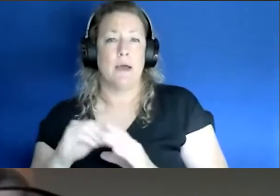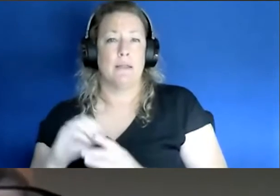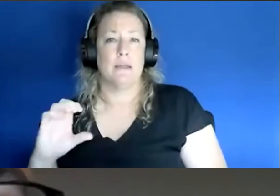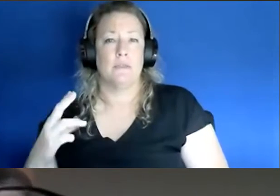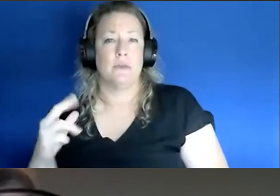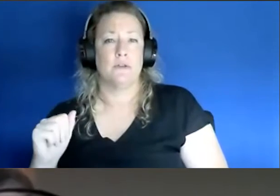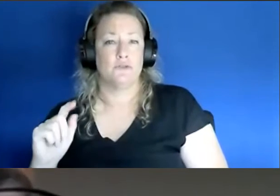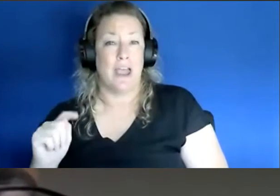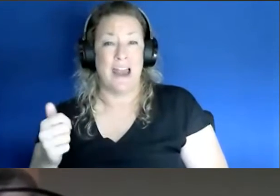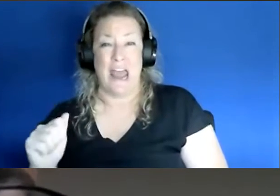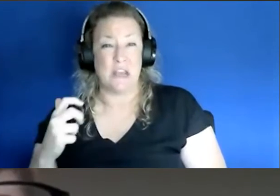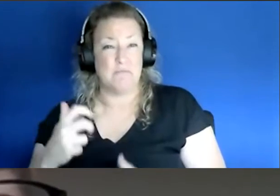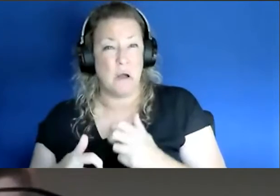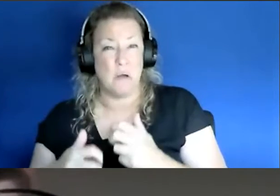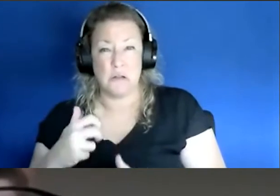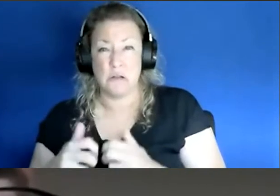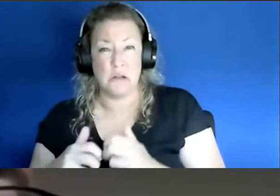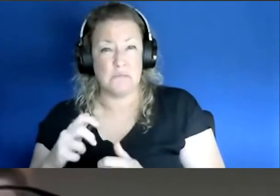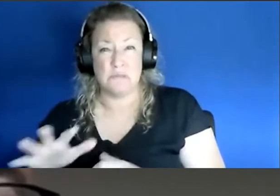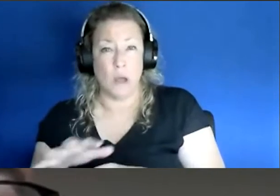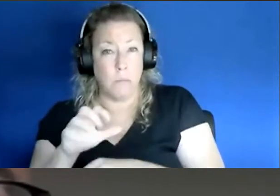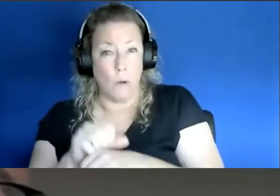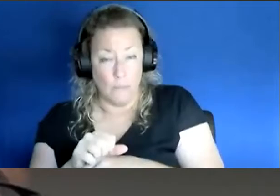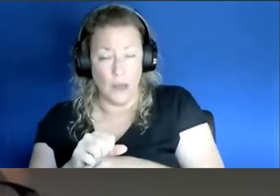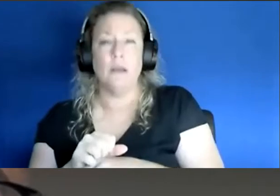have any issues uh getting an appointment for the vaccine. then please contact us.